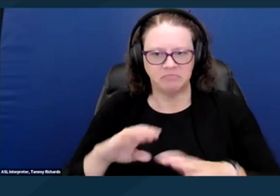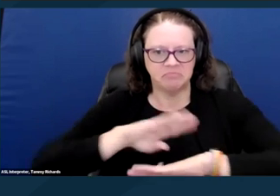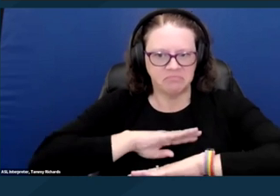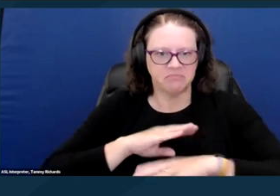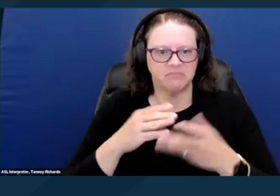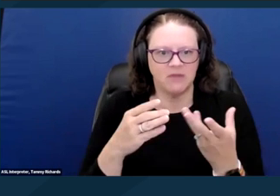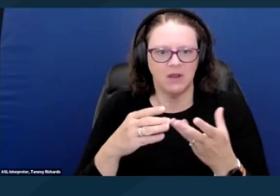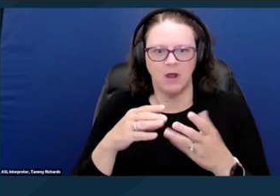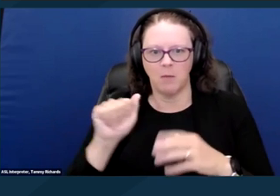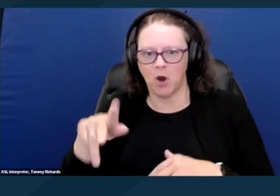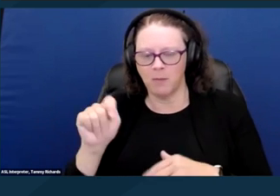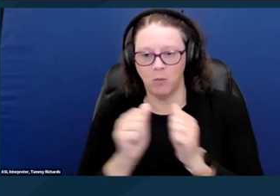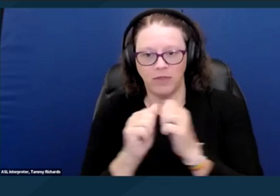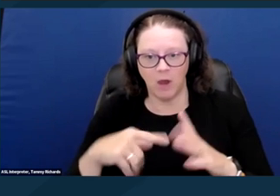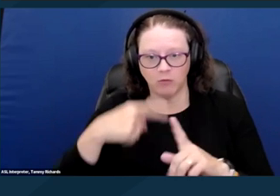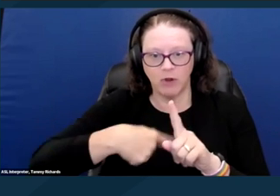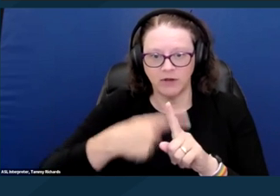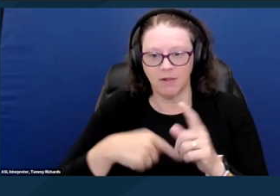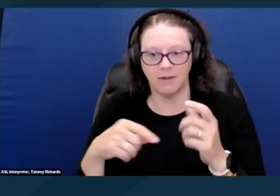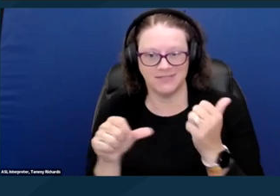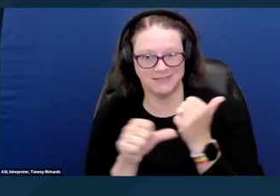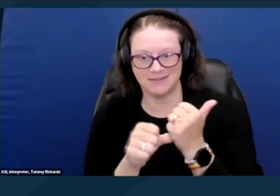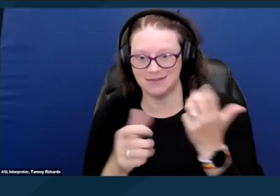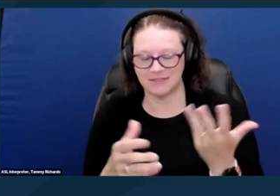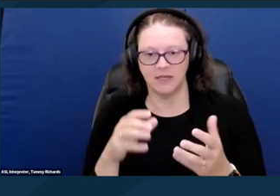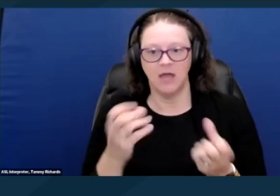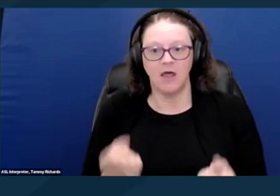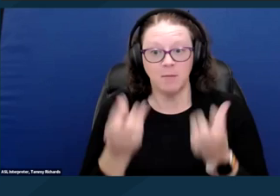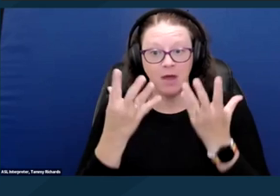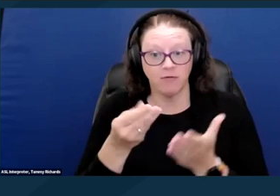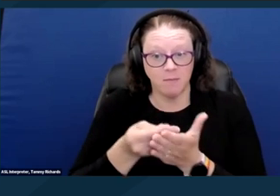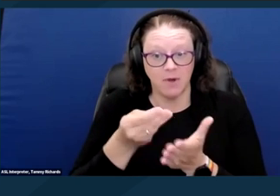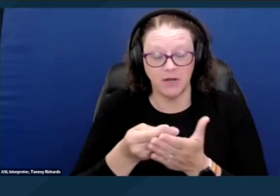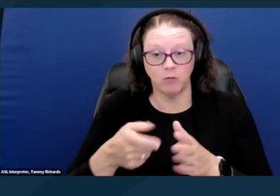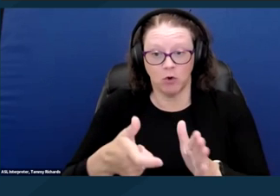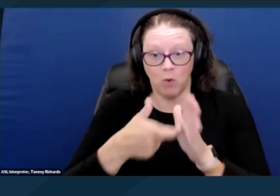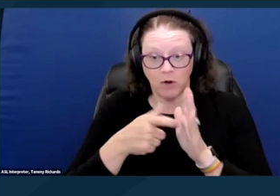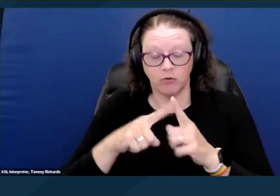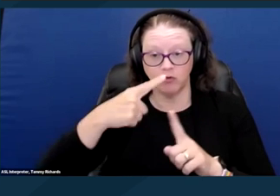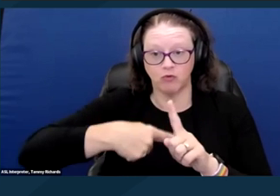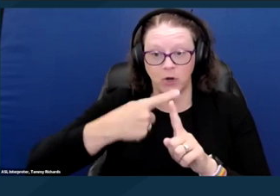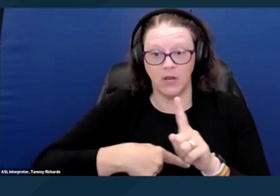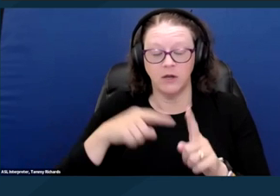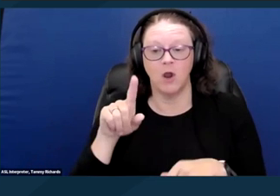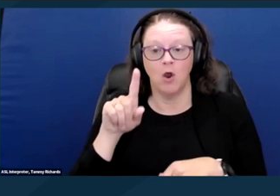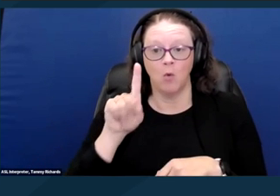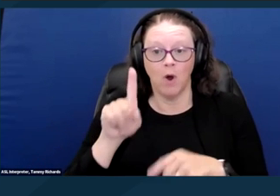on average the amount of money required to rent a one bedroom unit in the United States in 2024